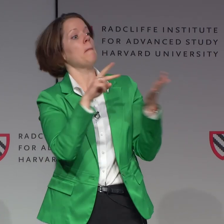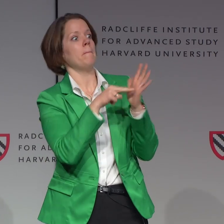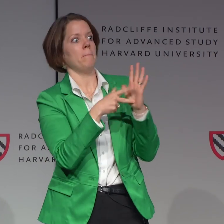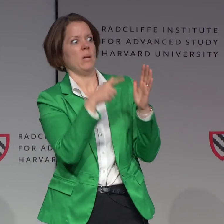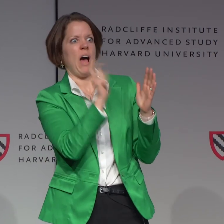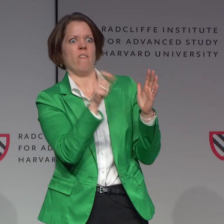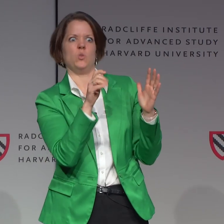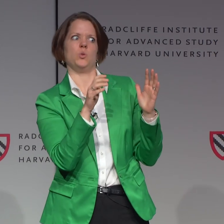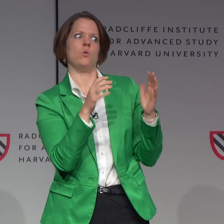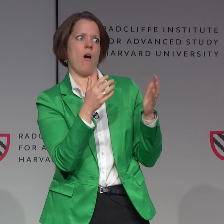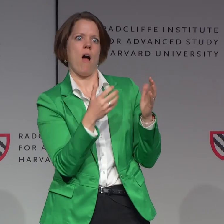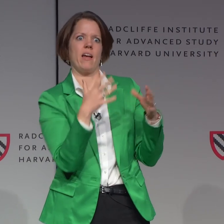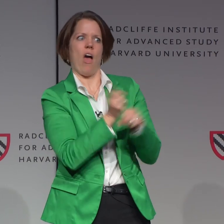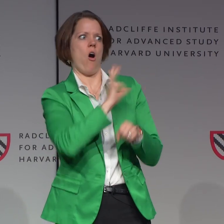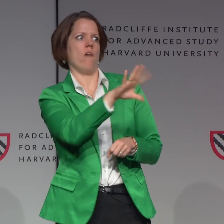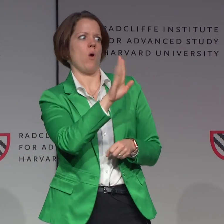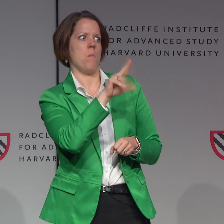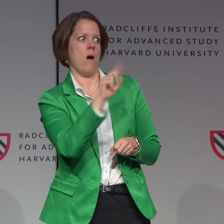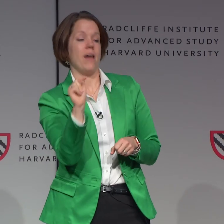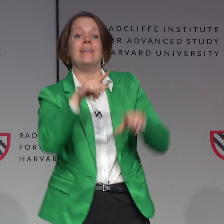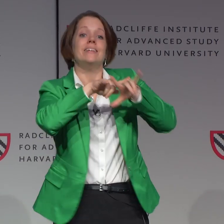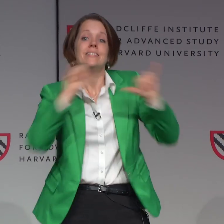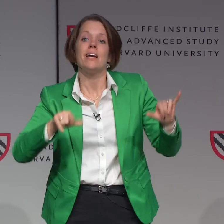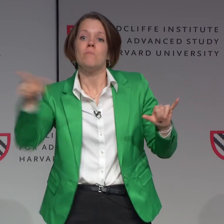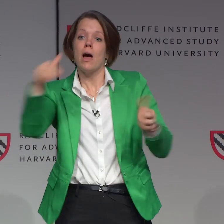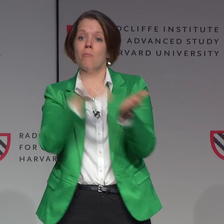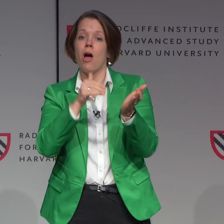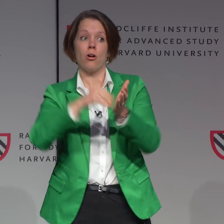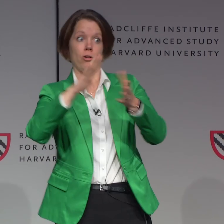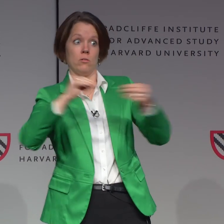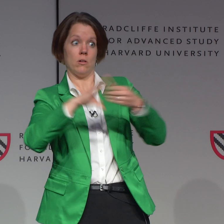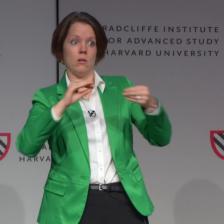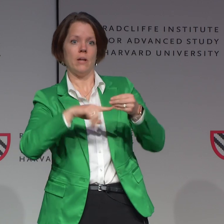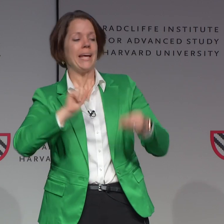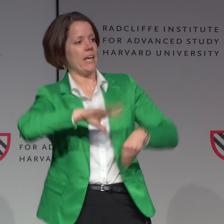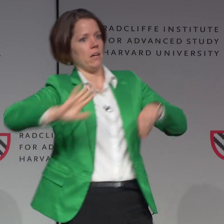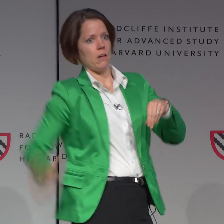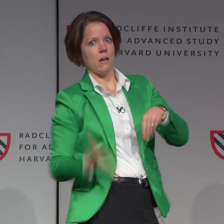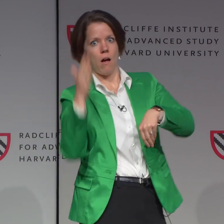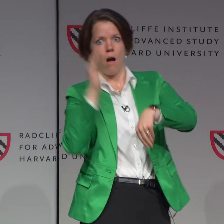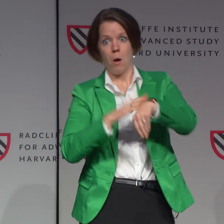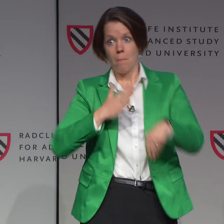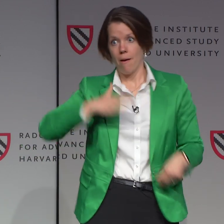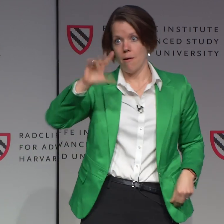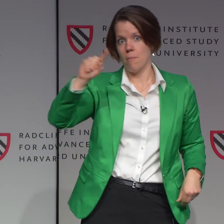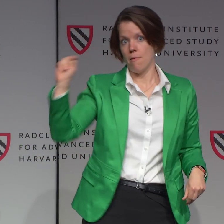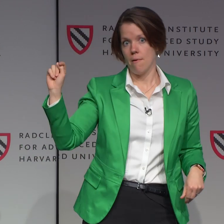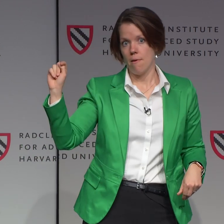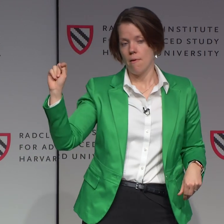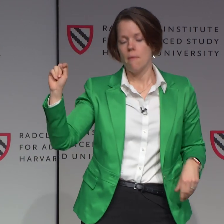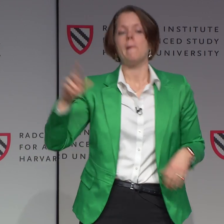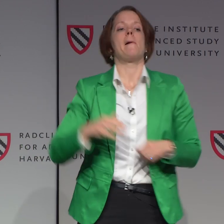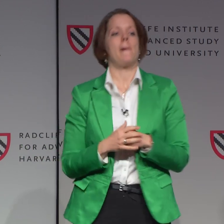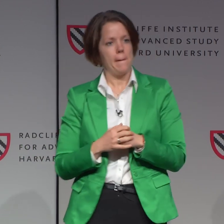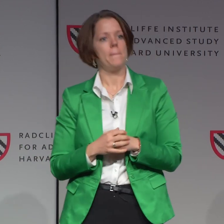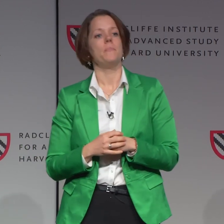This is post-op. And then was saying, hey, you gotta get off your butt-- and the doctor, as he said that, he smacked me in my butt.